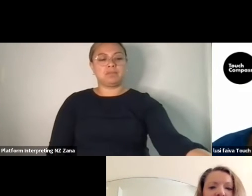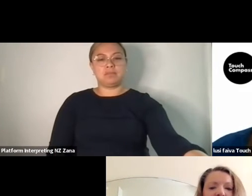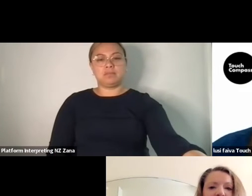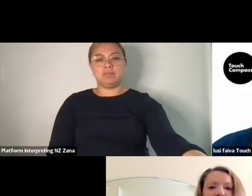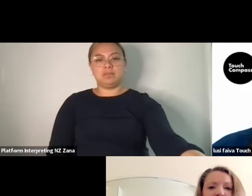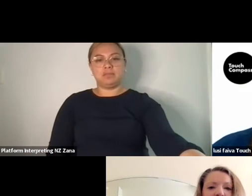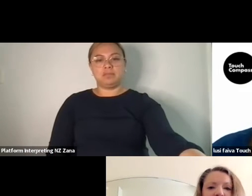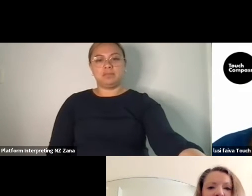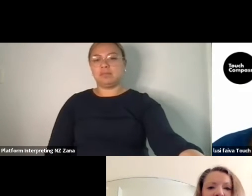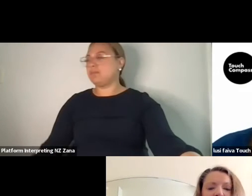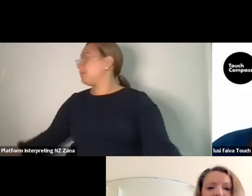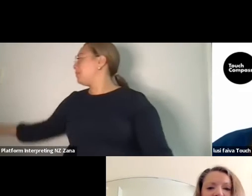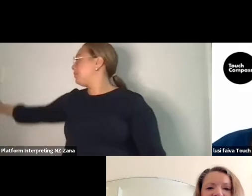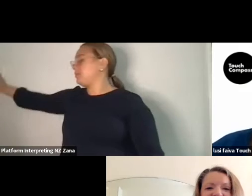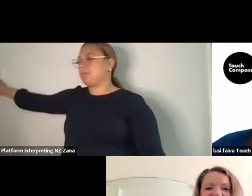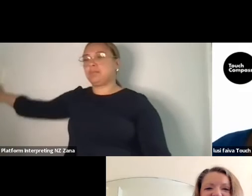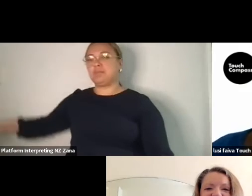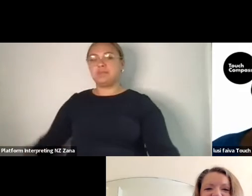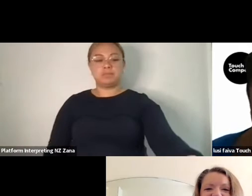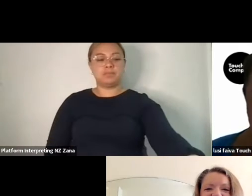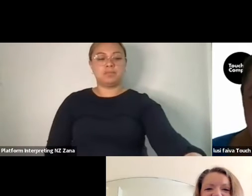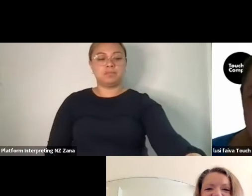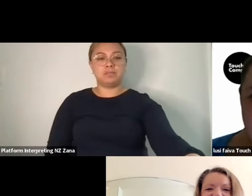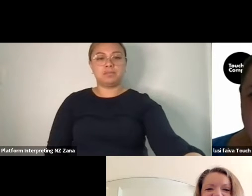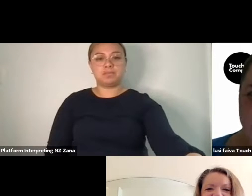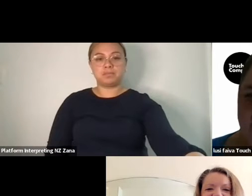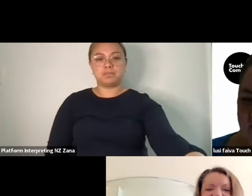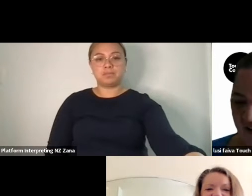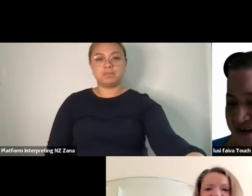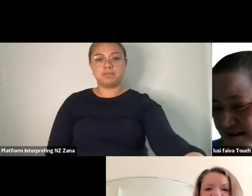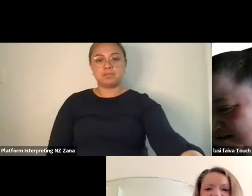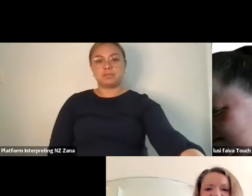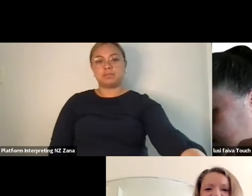So I think Lusi's got a question. Hey Claire!